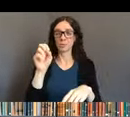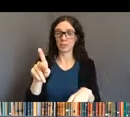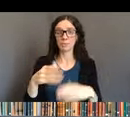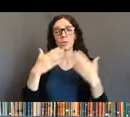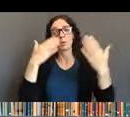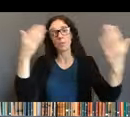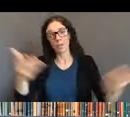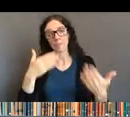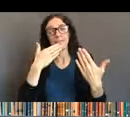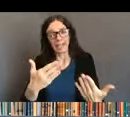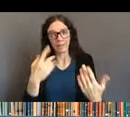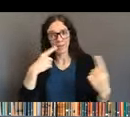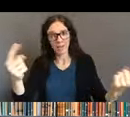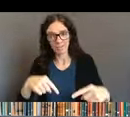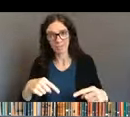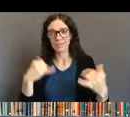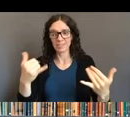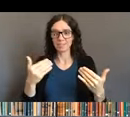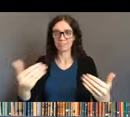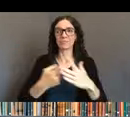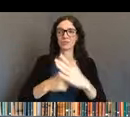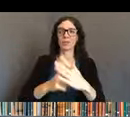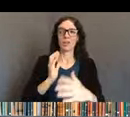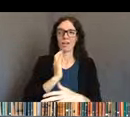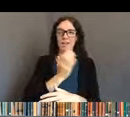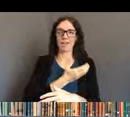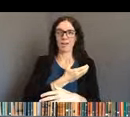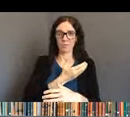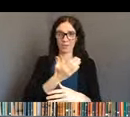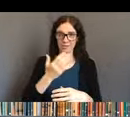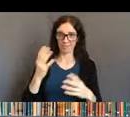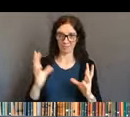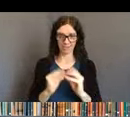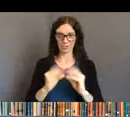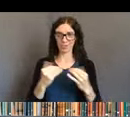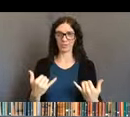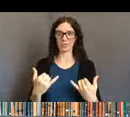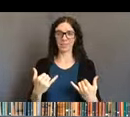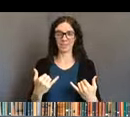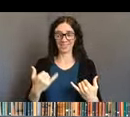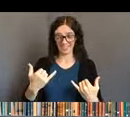This is our fourth session and it has an emphasis around the COVID-19, problem